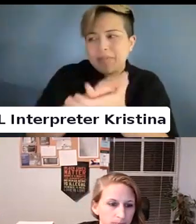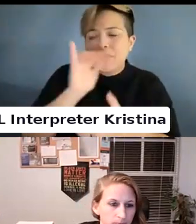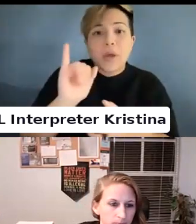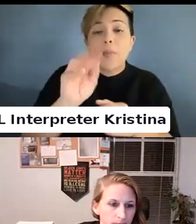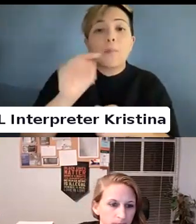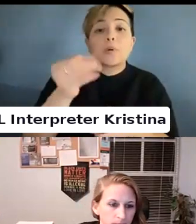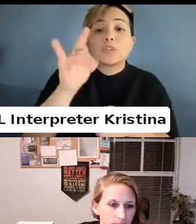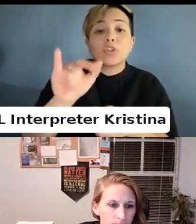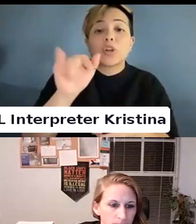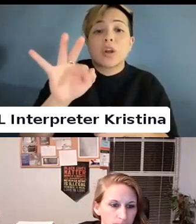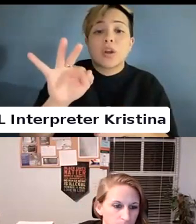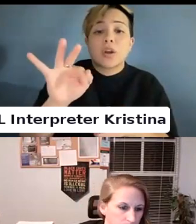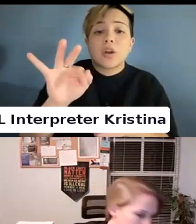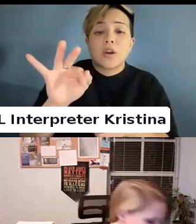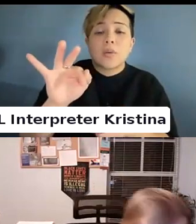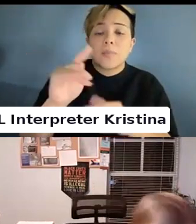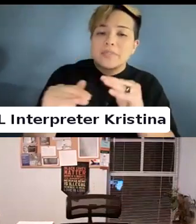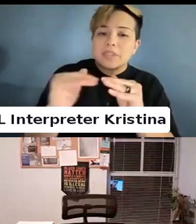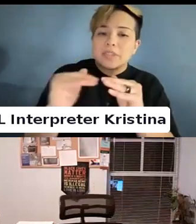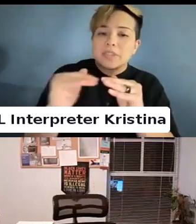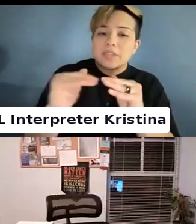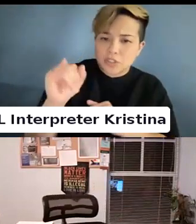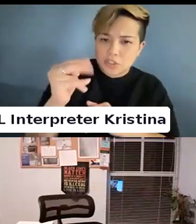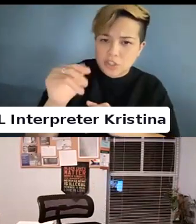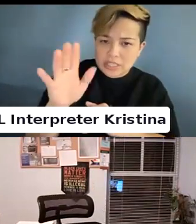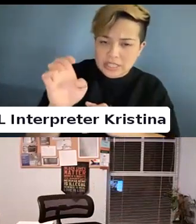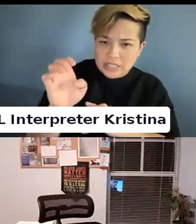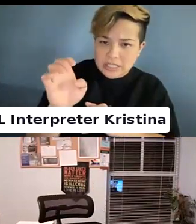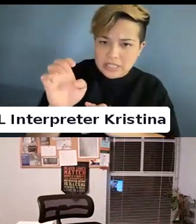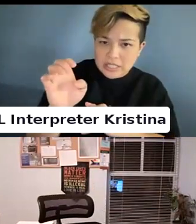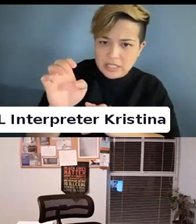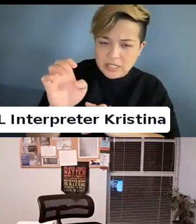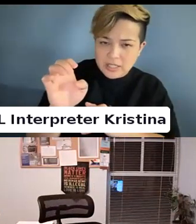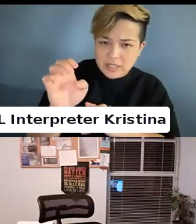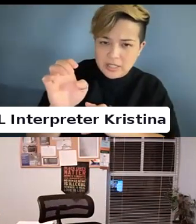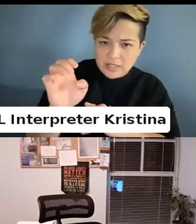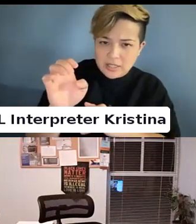the justices that did that did.